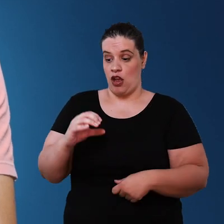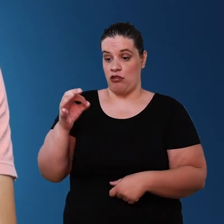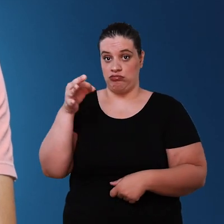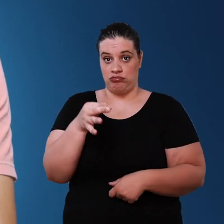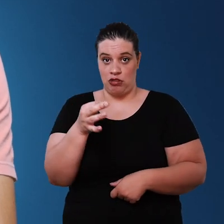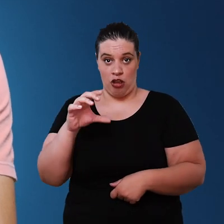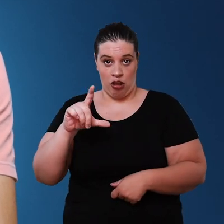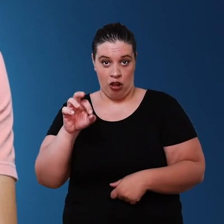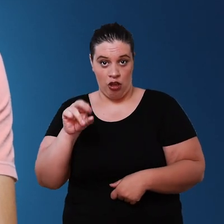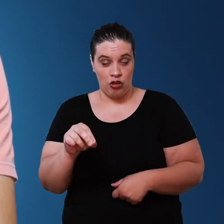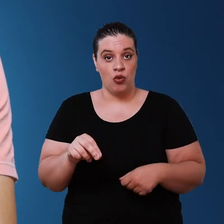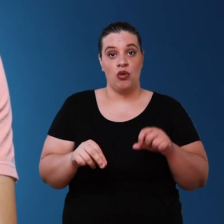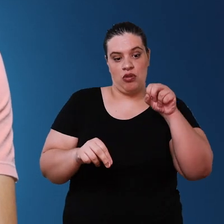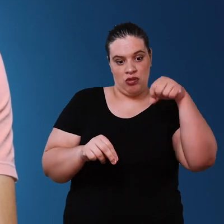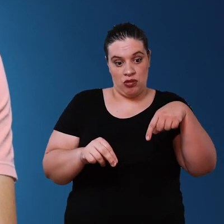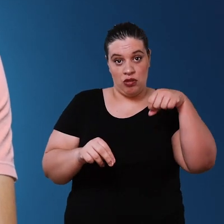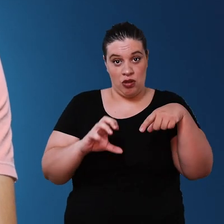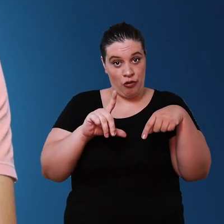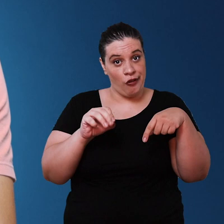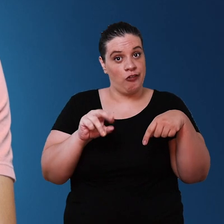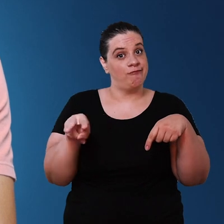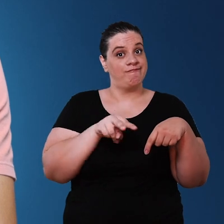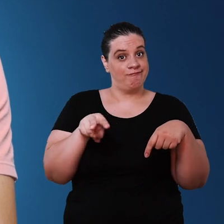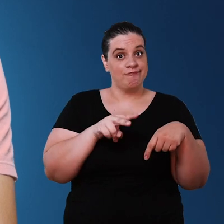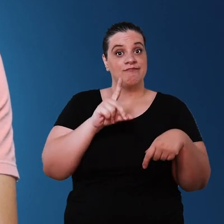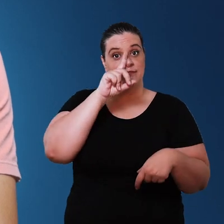and liquid are toxic products and they must be kept away from